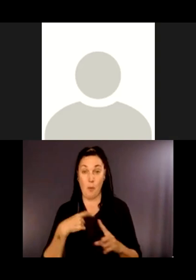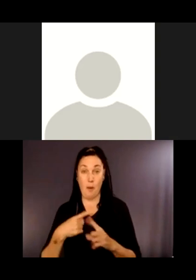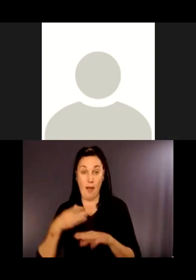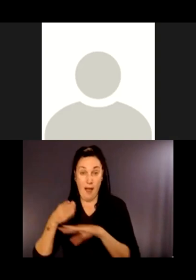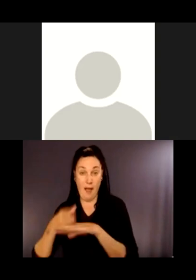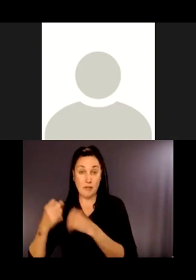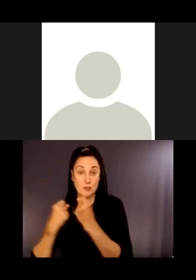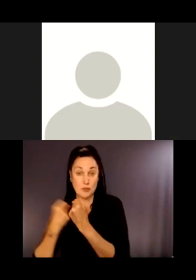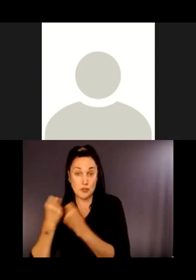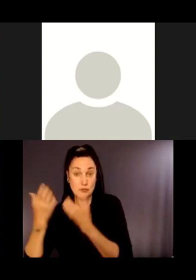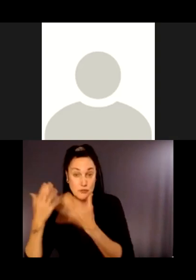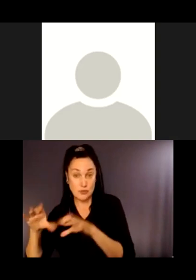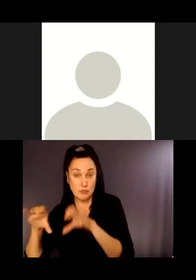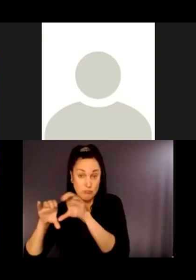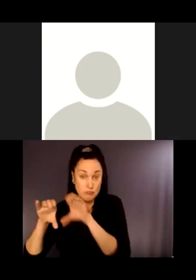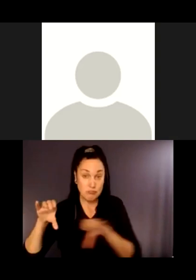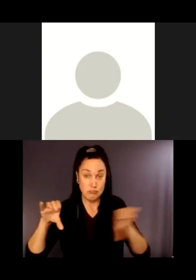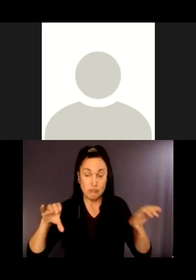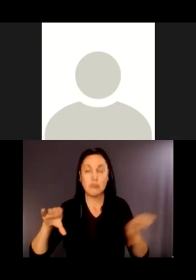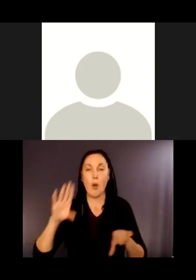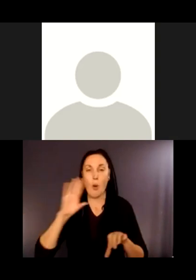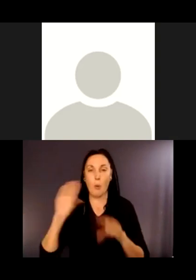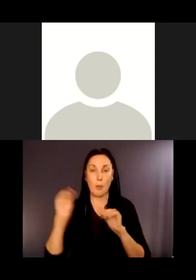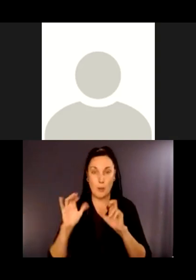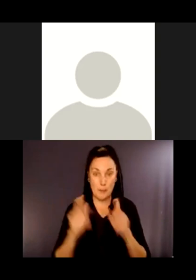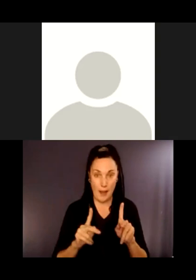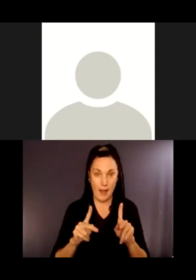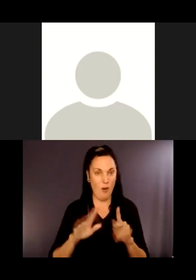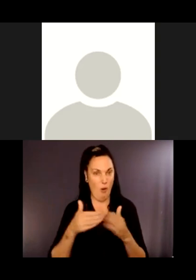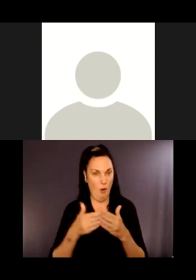We need to return the basics that were there in the first place.